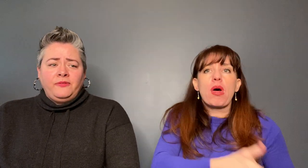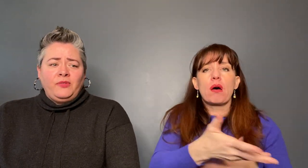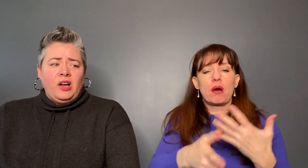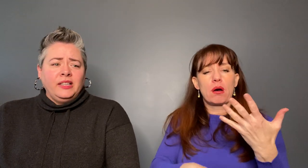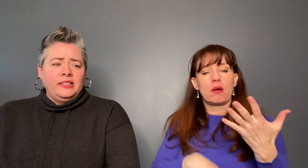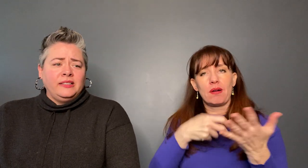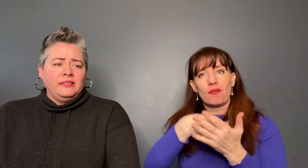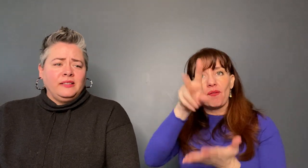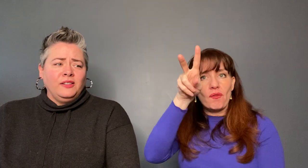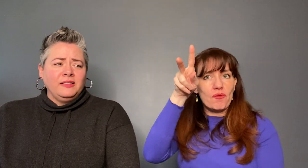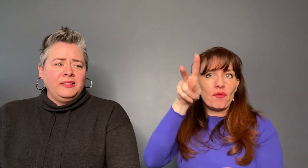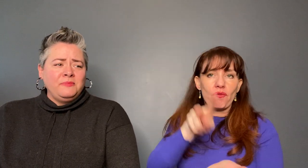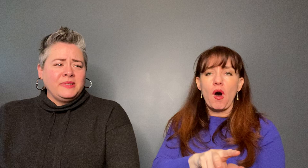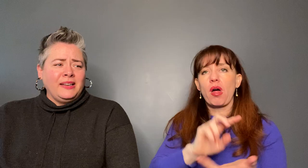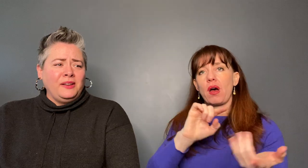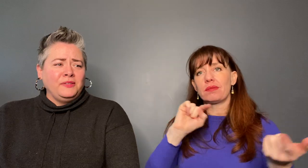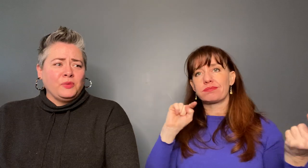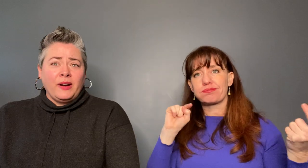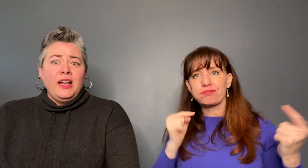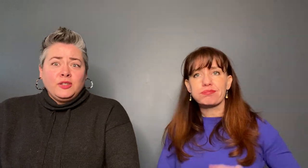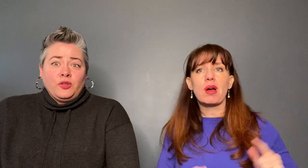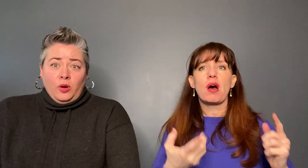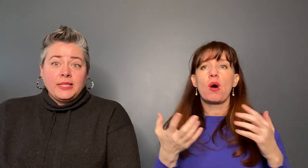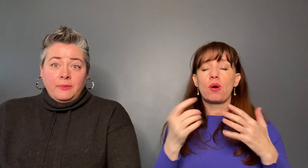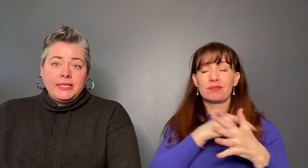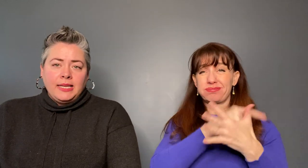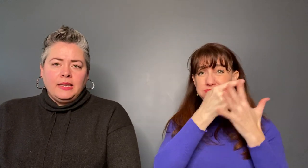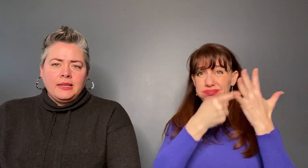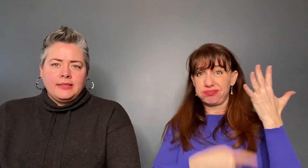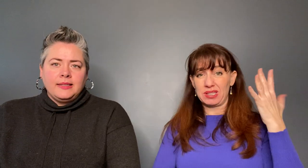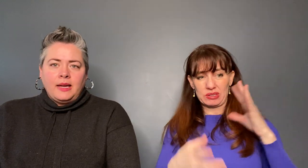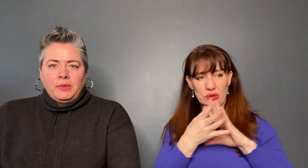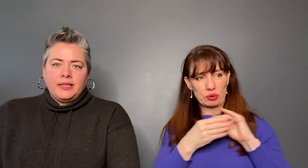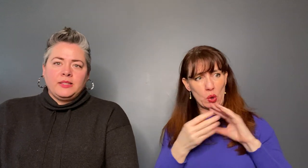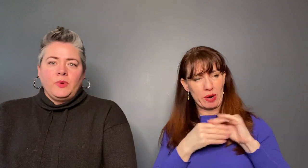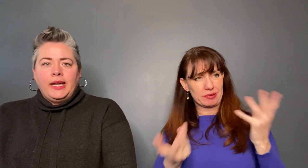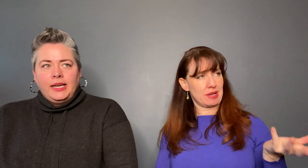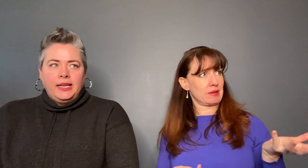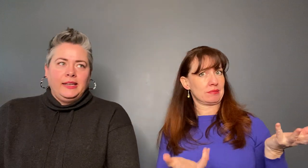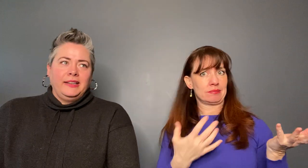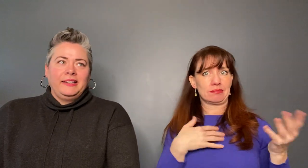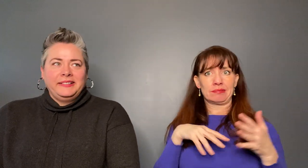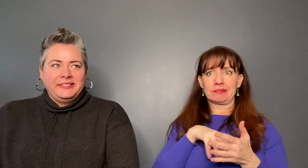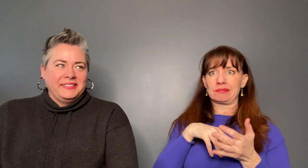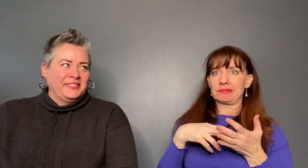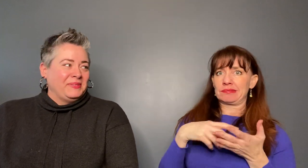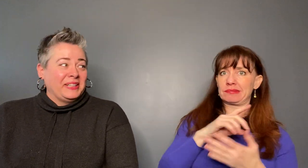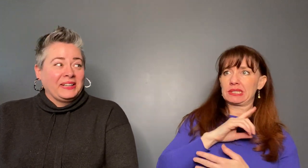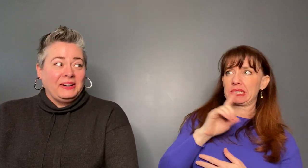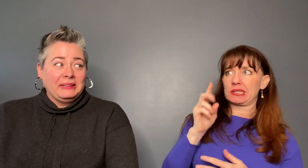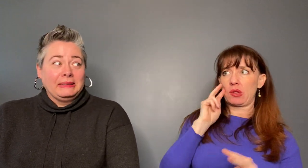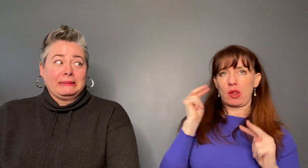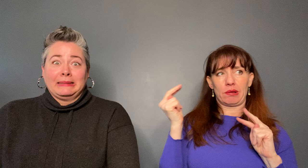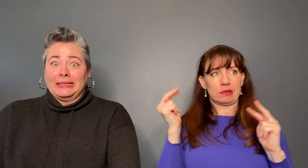hurt themselves. The whole time he's telling us this, I'm like swaying